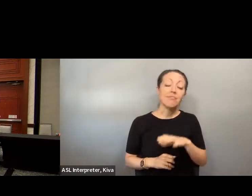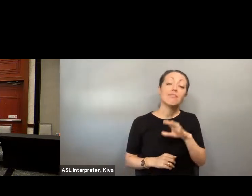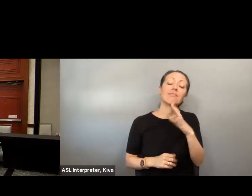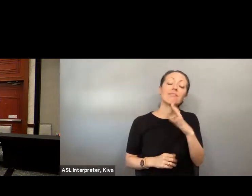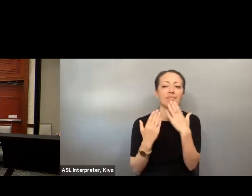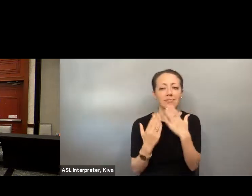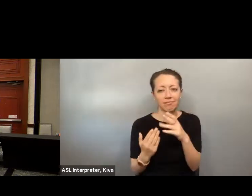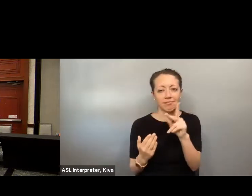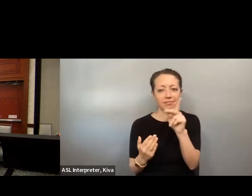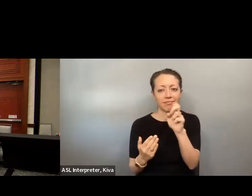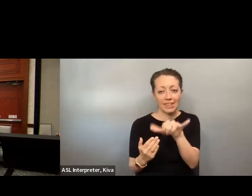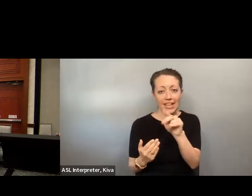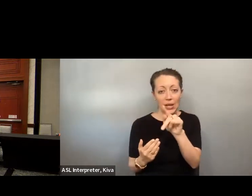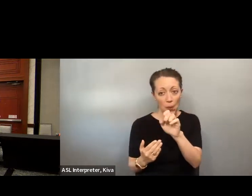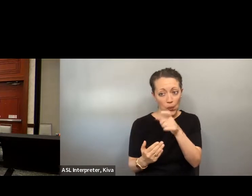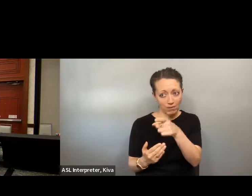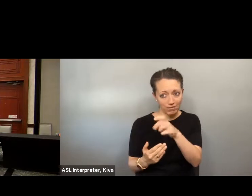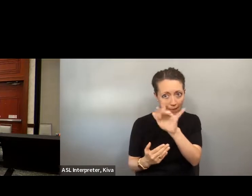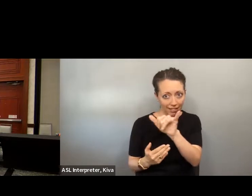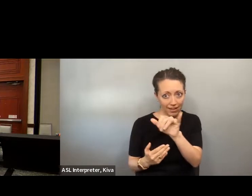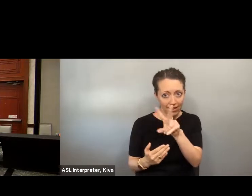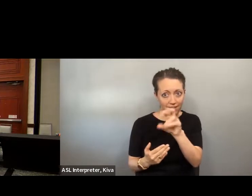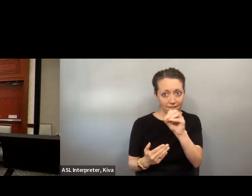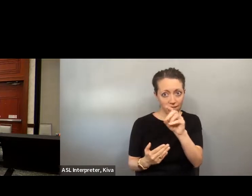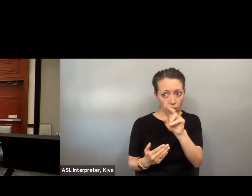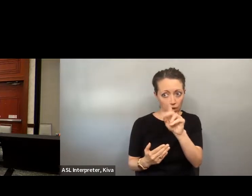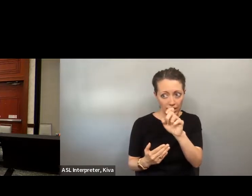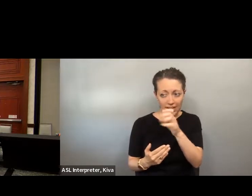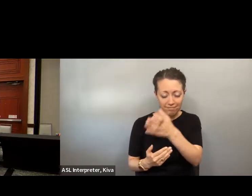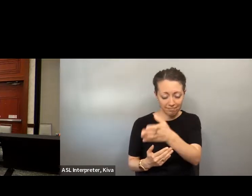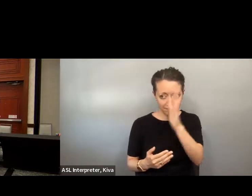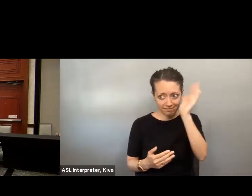staff who worked very hard to pull this together and actually make it a reality. I especially would like to thank